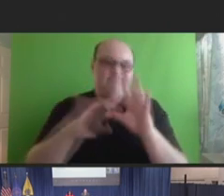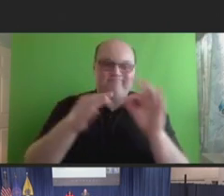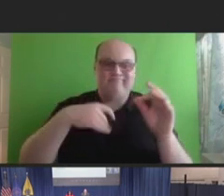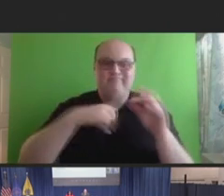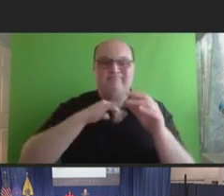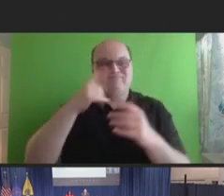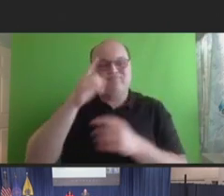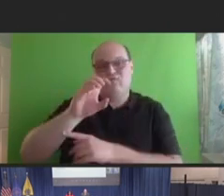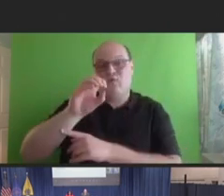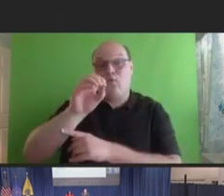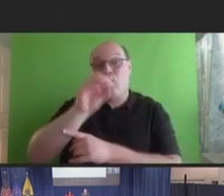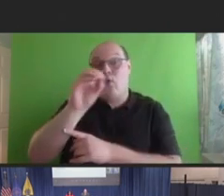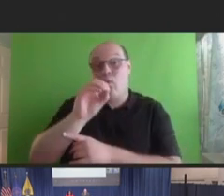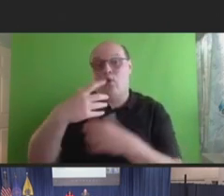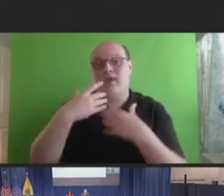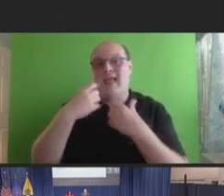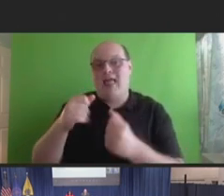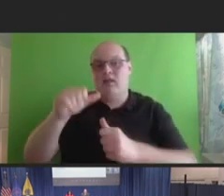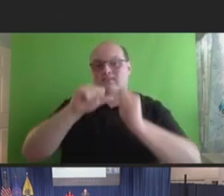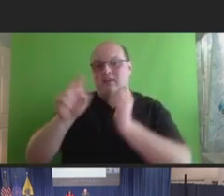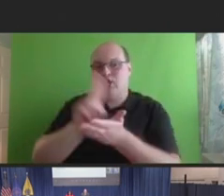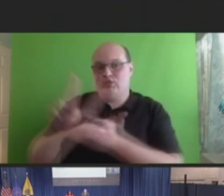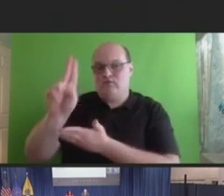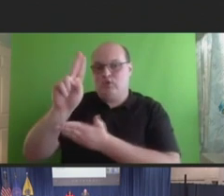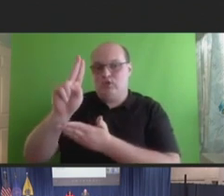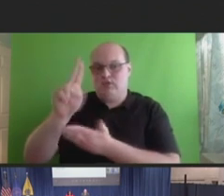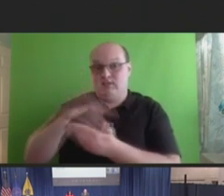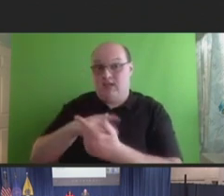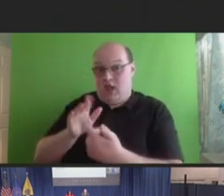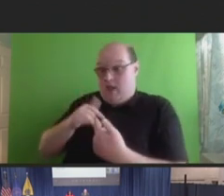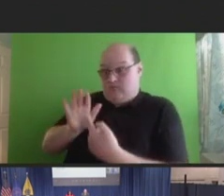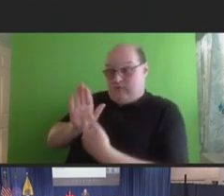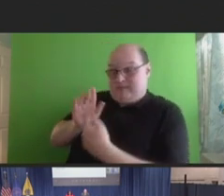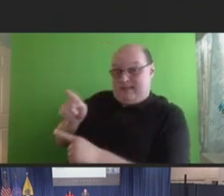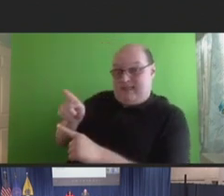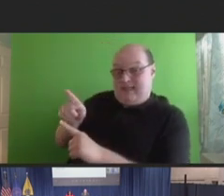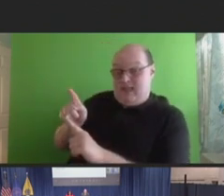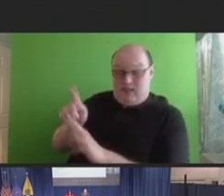Health and Science University this morning. This is me and only me. And so, wanted to